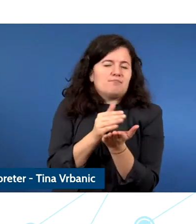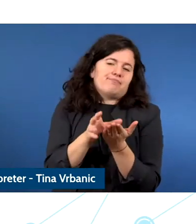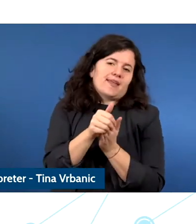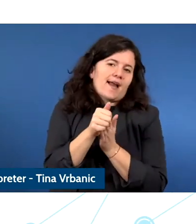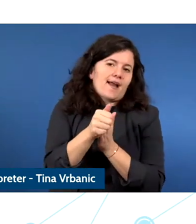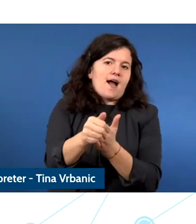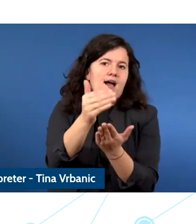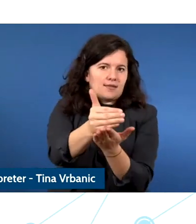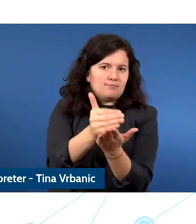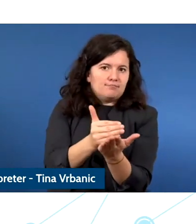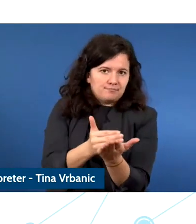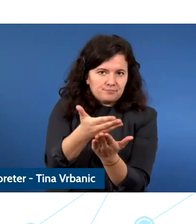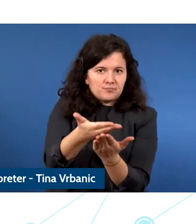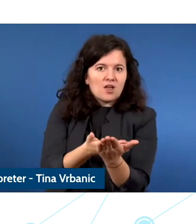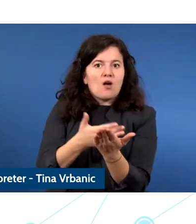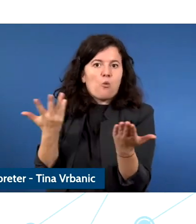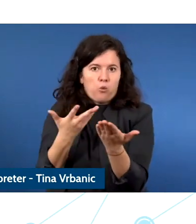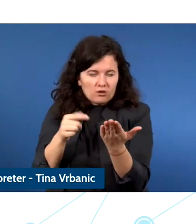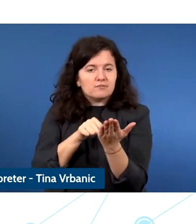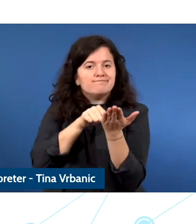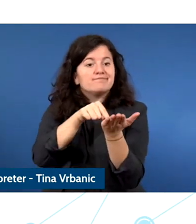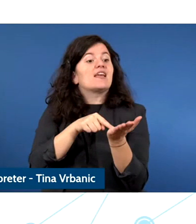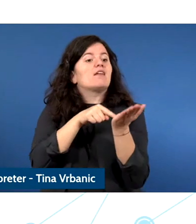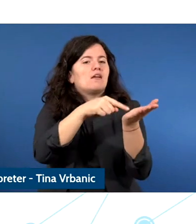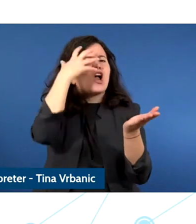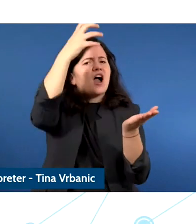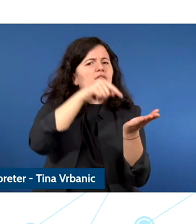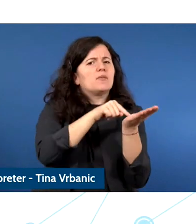indication to our states what they need to make sure is actually how